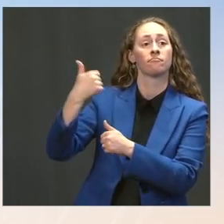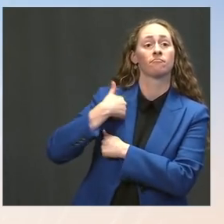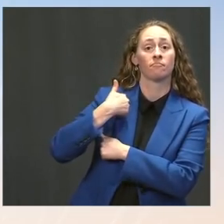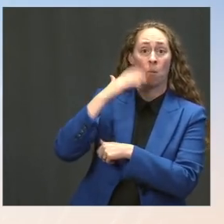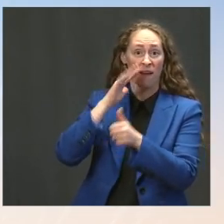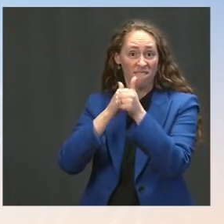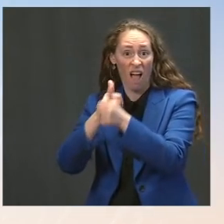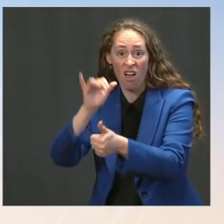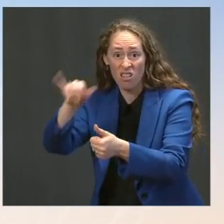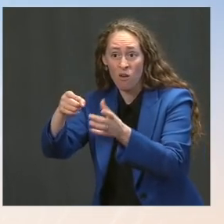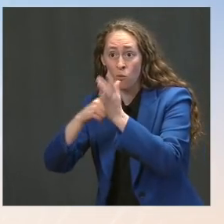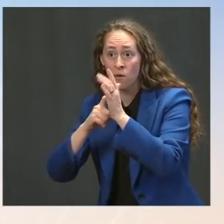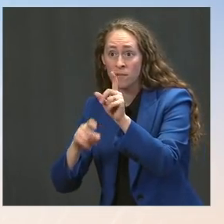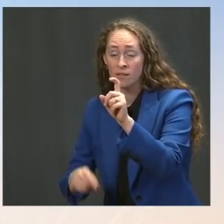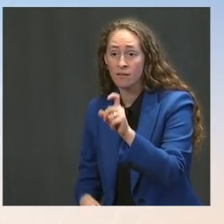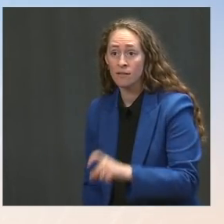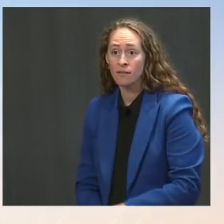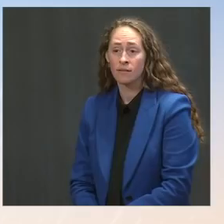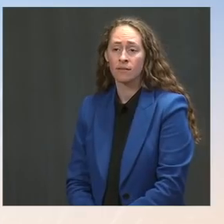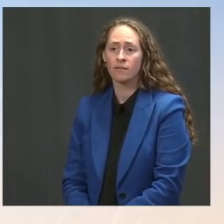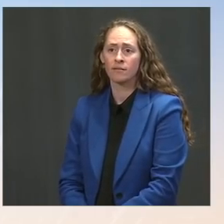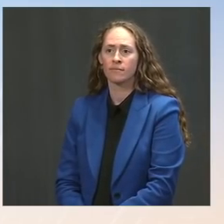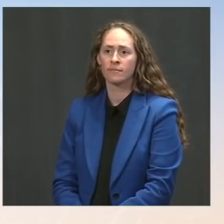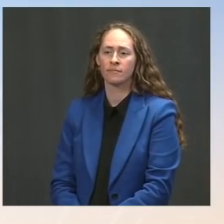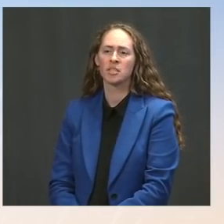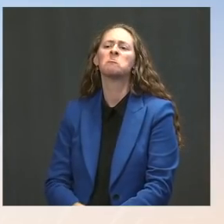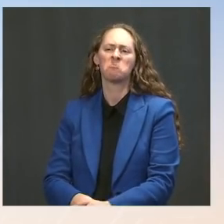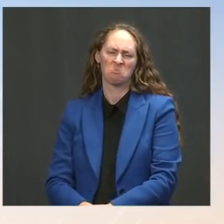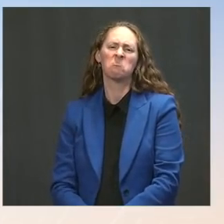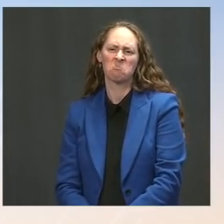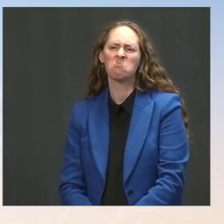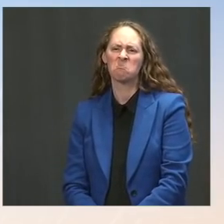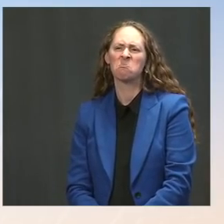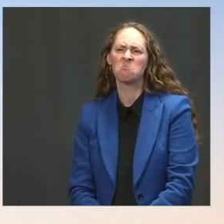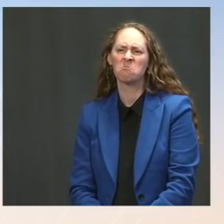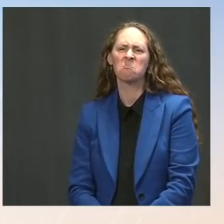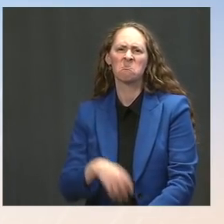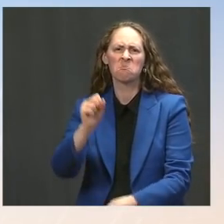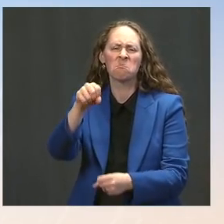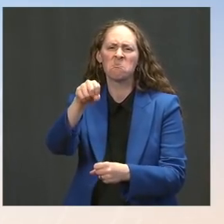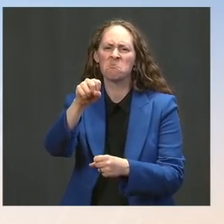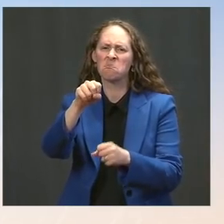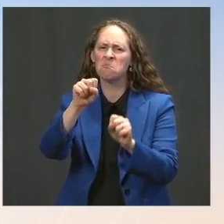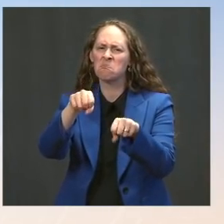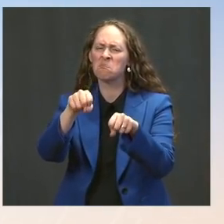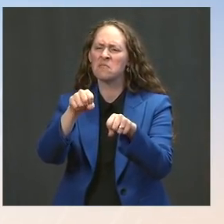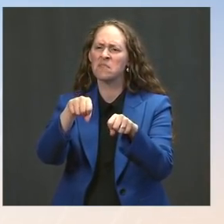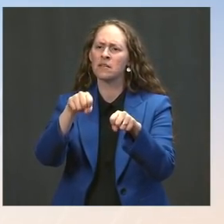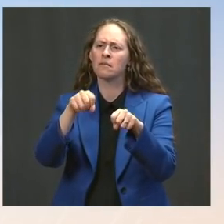more to say in the coming days on that, Kelly. But I will tell you that we certainly believe that public --